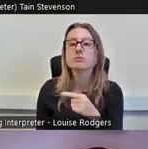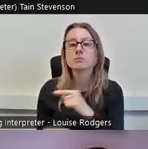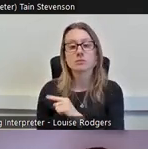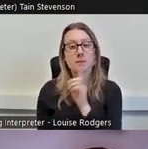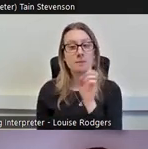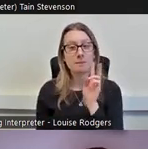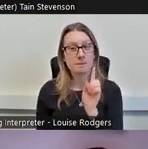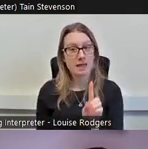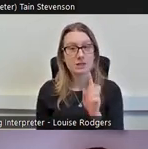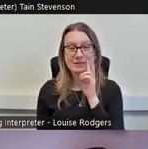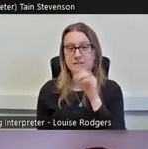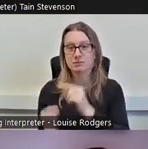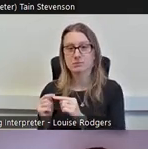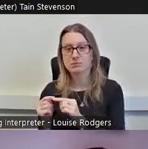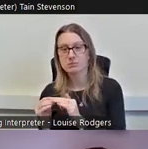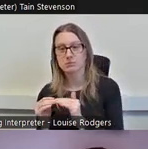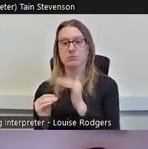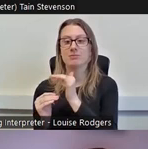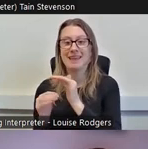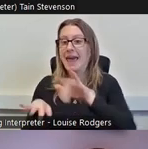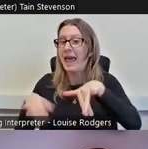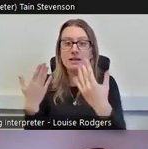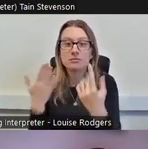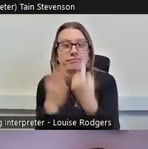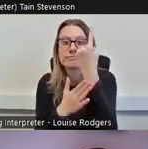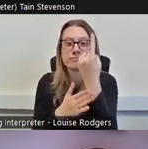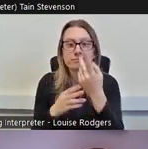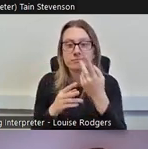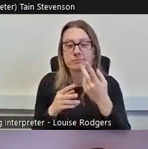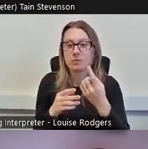soon as there's any engagement with the historic environment, even if it's once in 12 months,